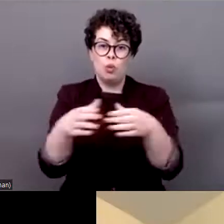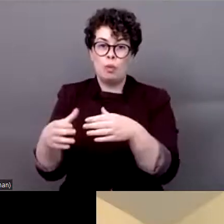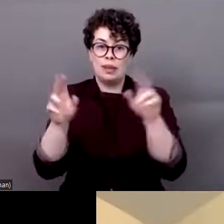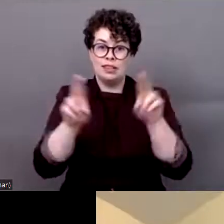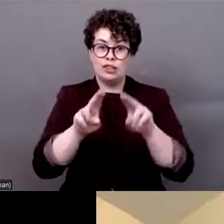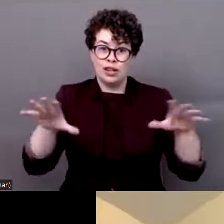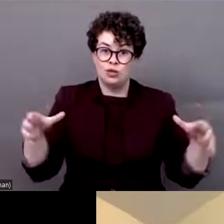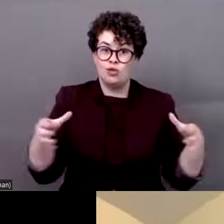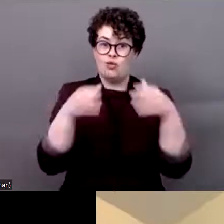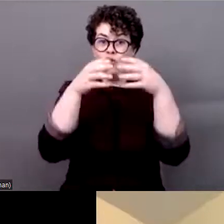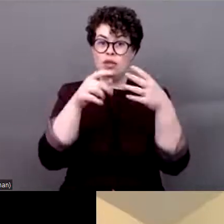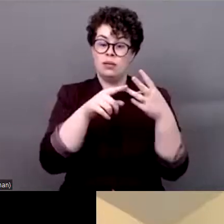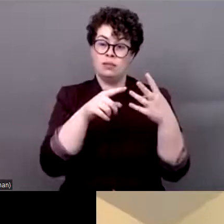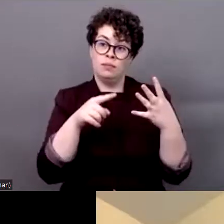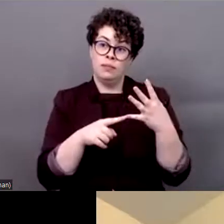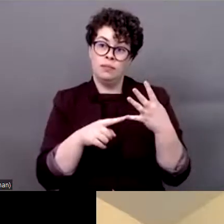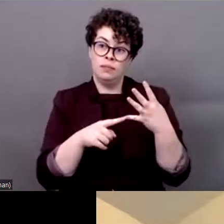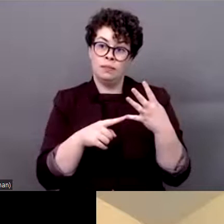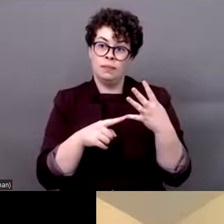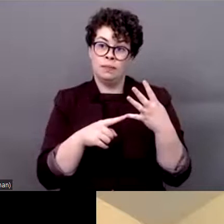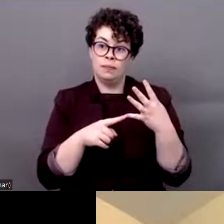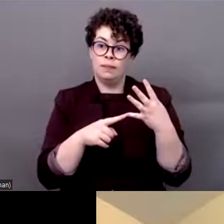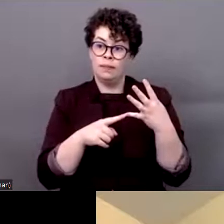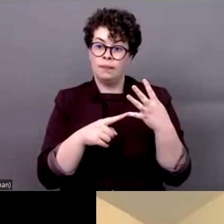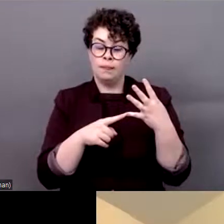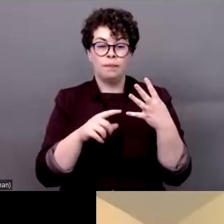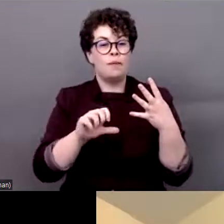International, and Vidas Negras com Deficiência Importam. I am now